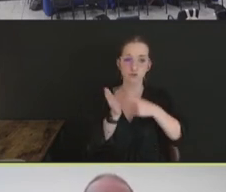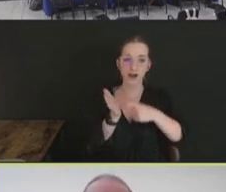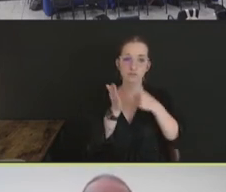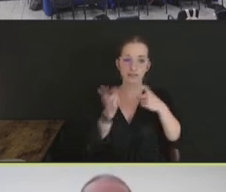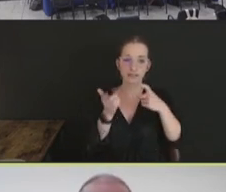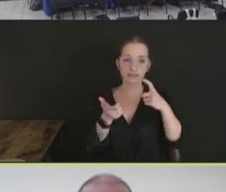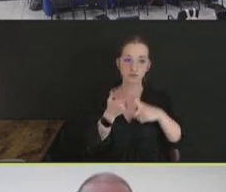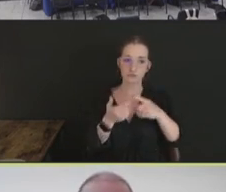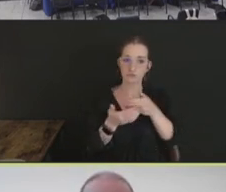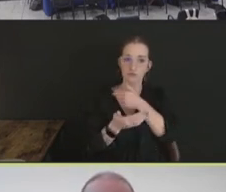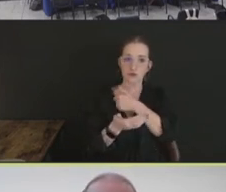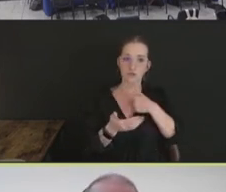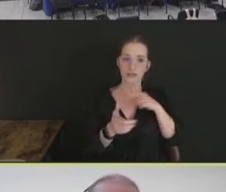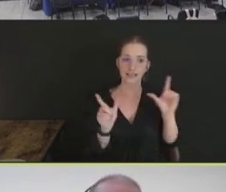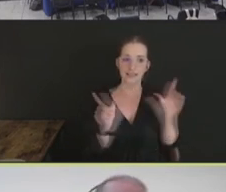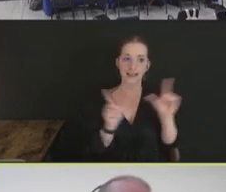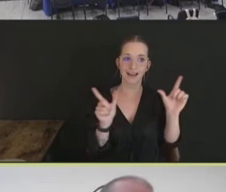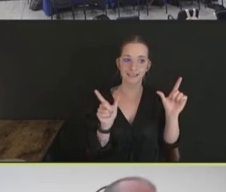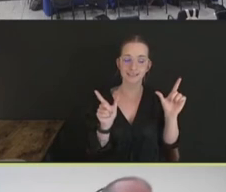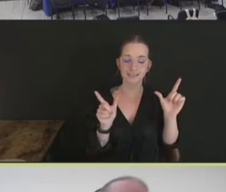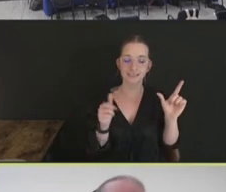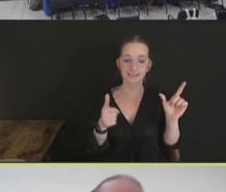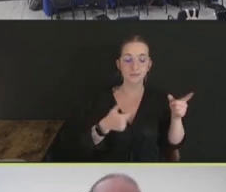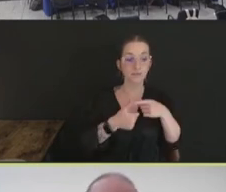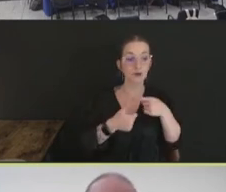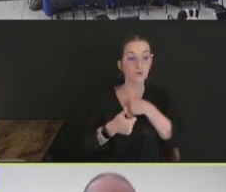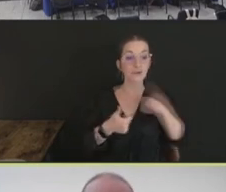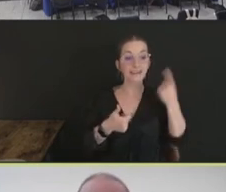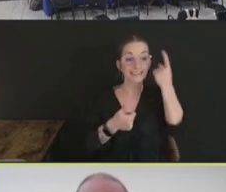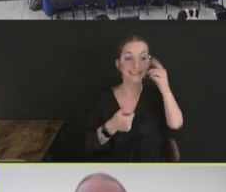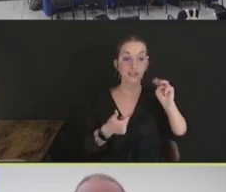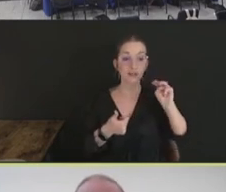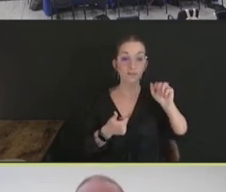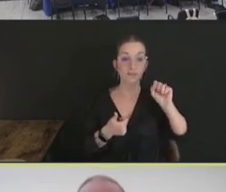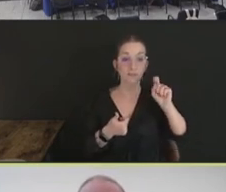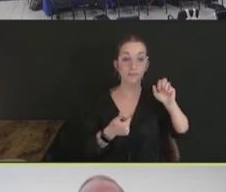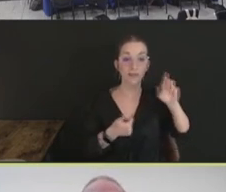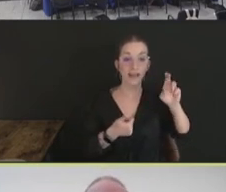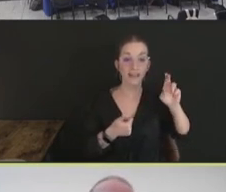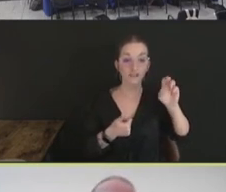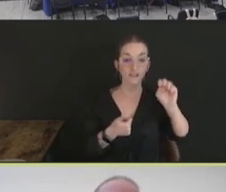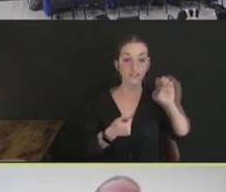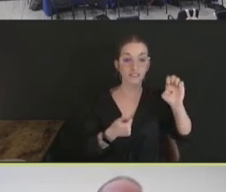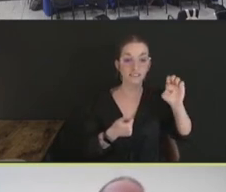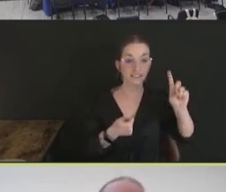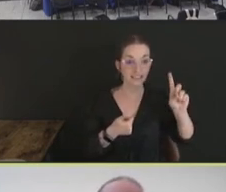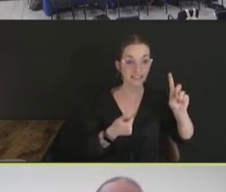the master seed that's being used here. And we will consider the use of a whole virus, as long